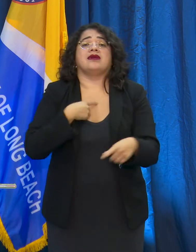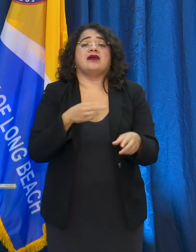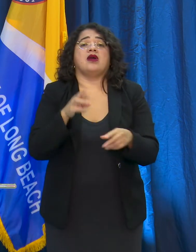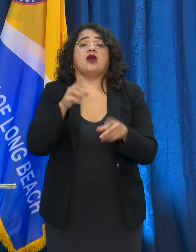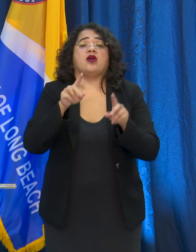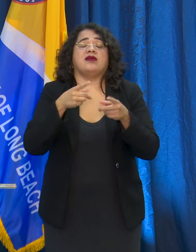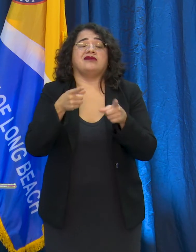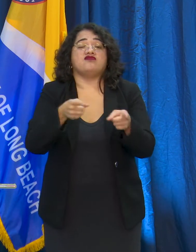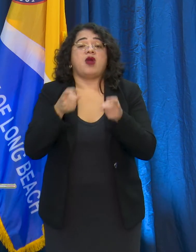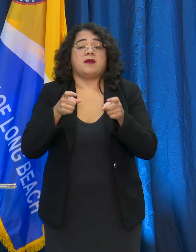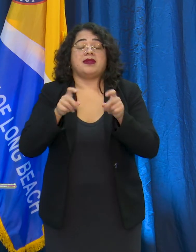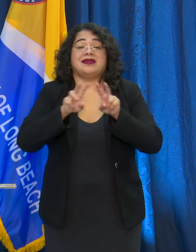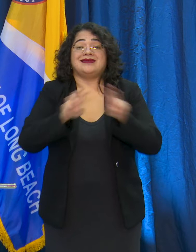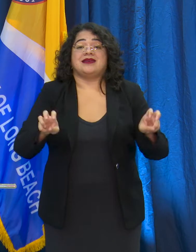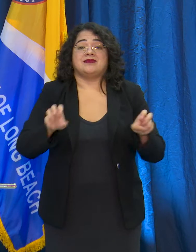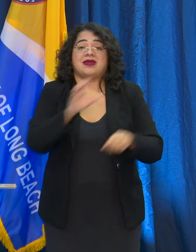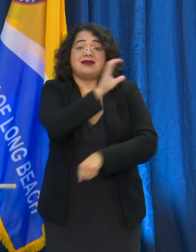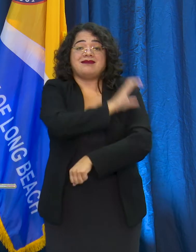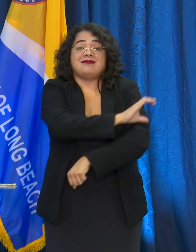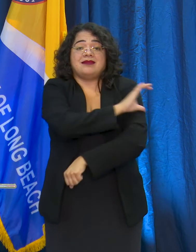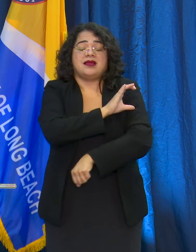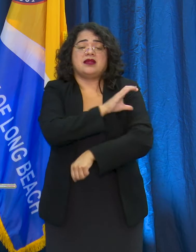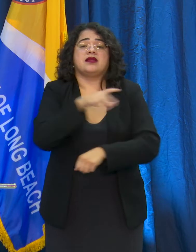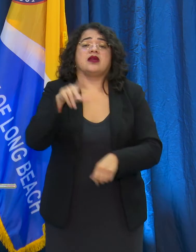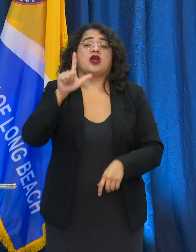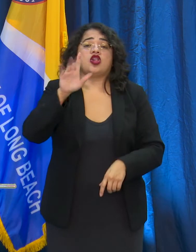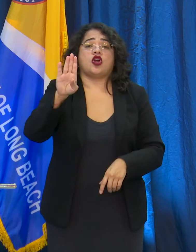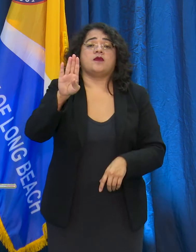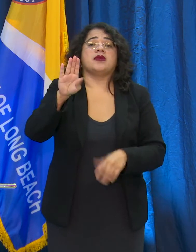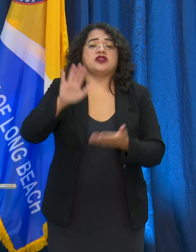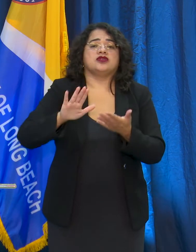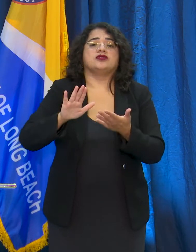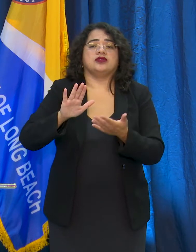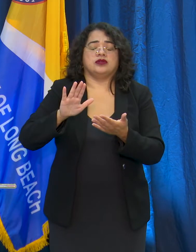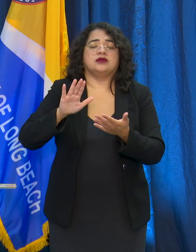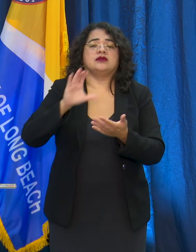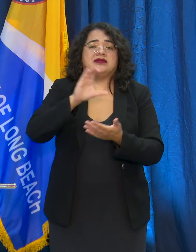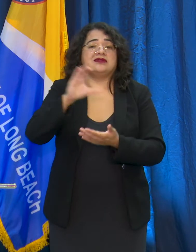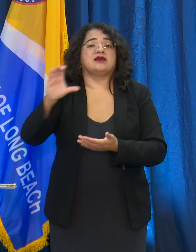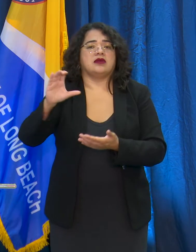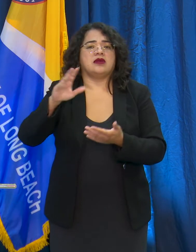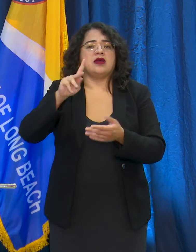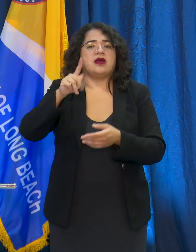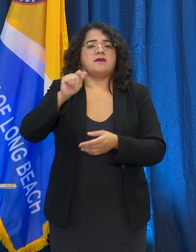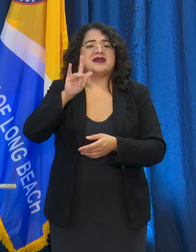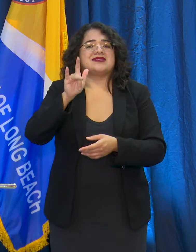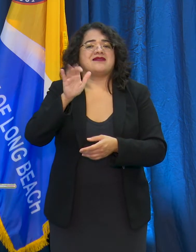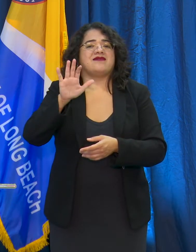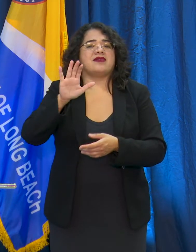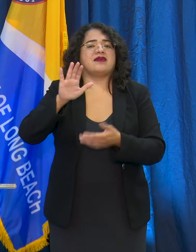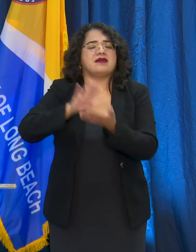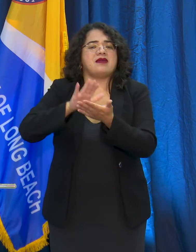at the Long Beach City College Pacific Coast Campus, and it does offer walk-up testing for symptomatic patients. If you are